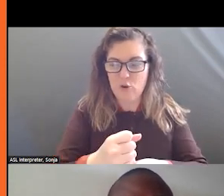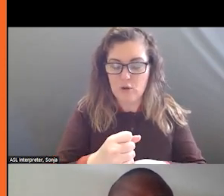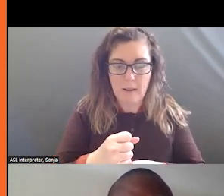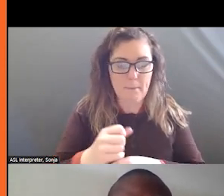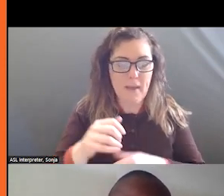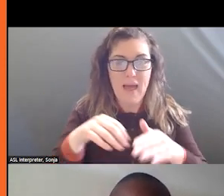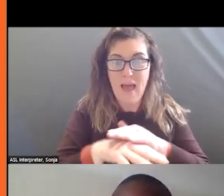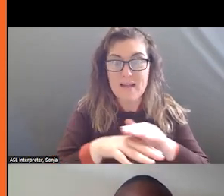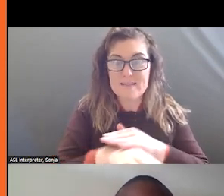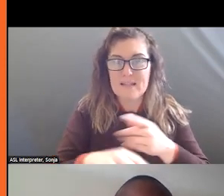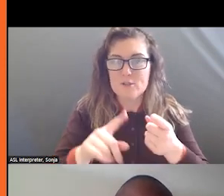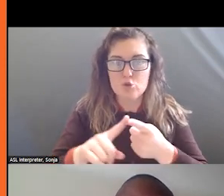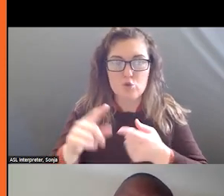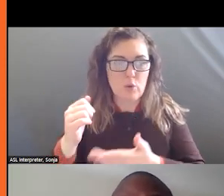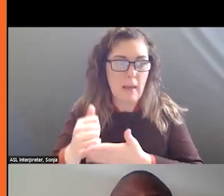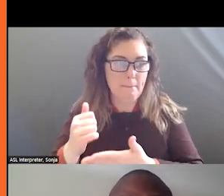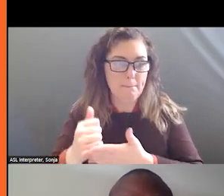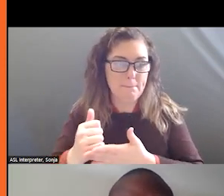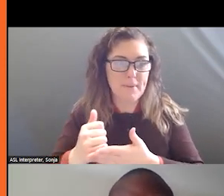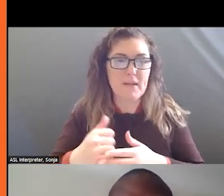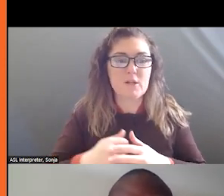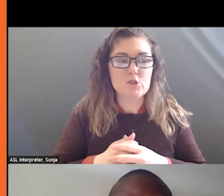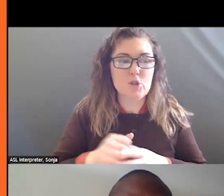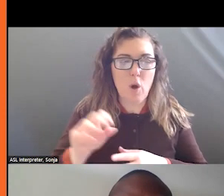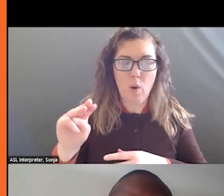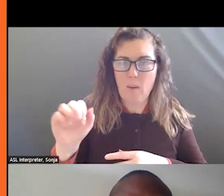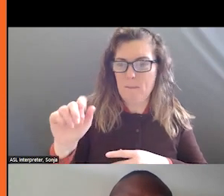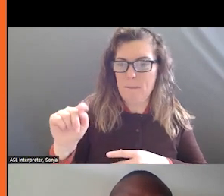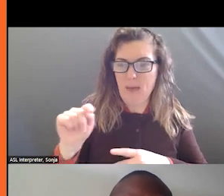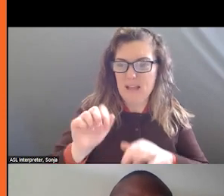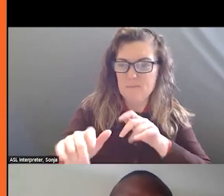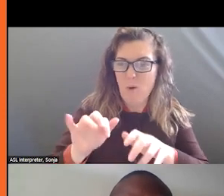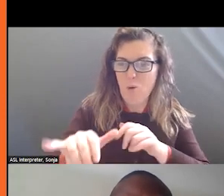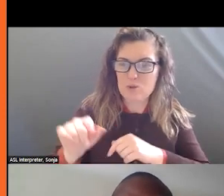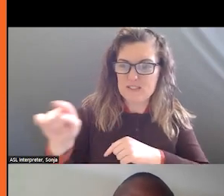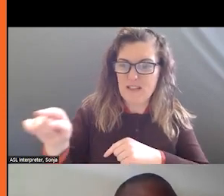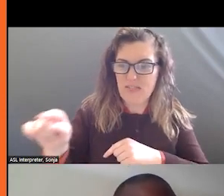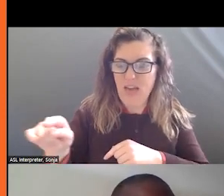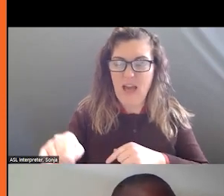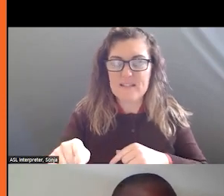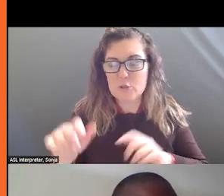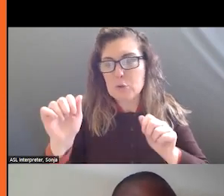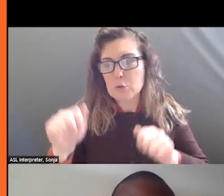TO HELP. I KNOW MATT POSTED A LINK THAT YOU CAN LEAD FURTHER.